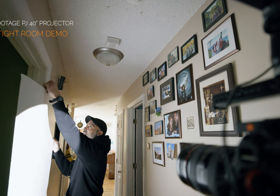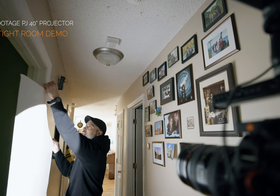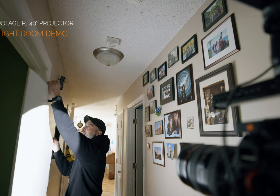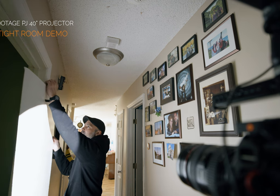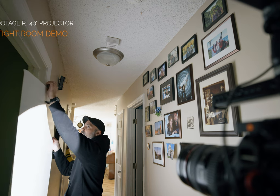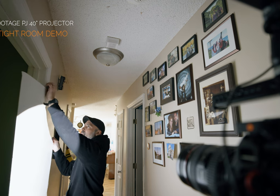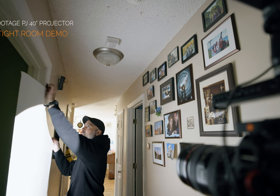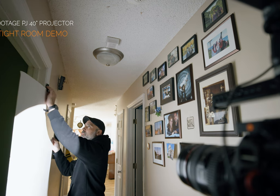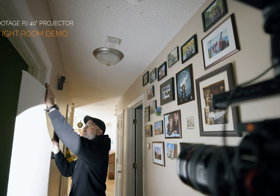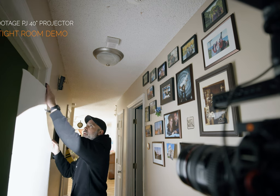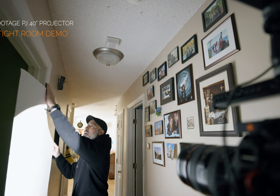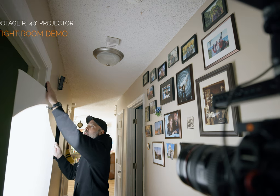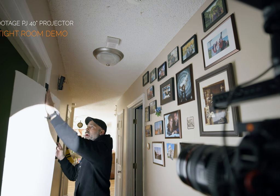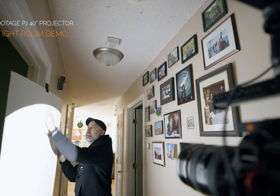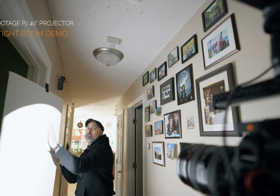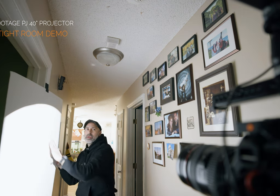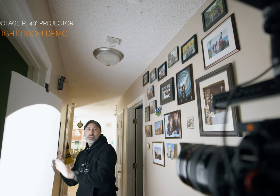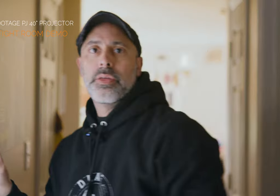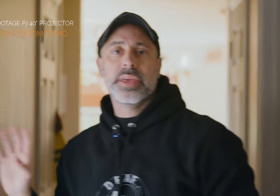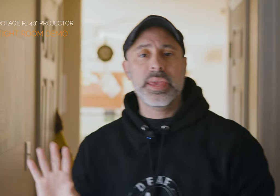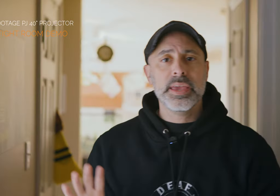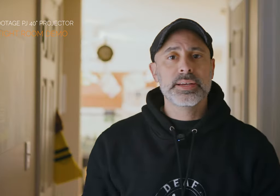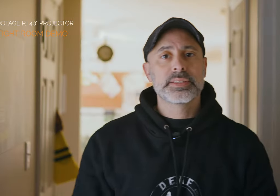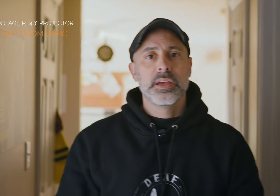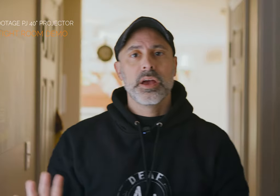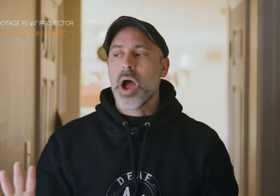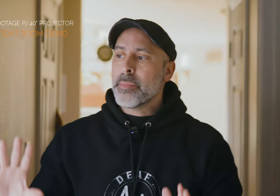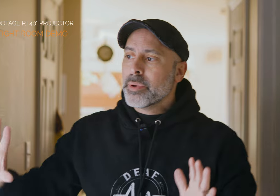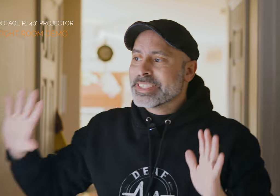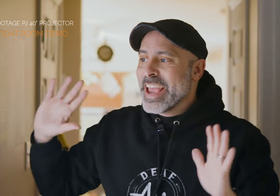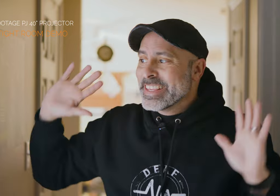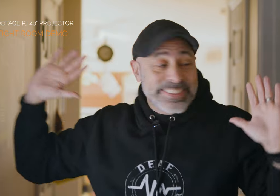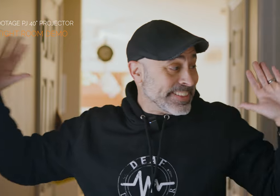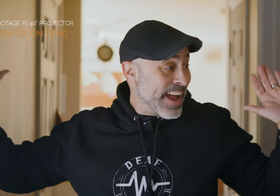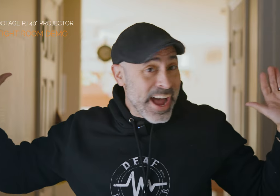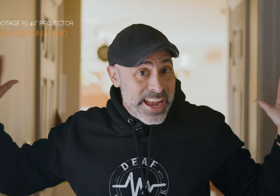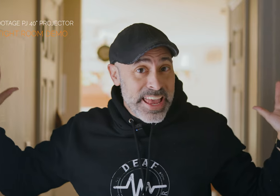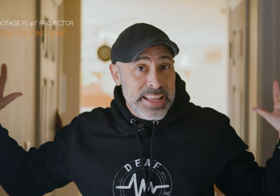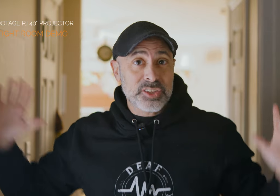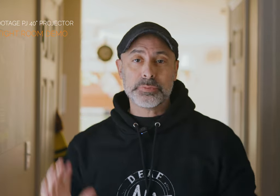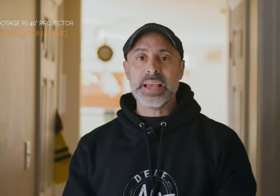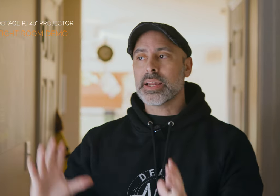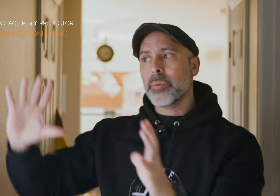just to pop it up a little bit but the key is I'm able to take this tiny little space and I'm able